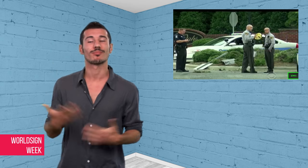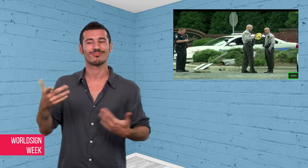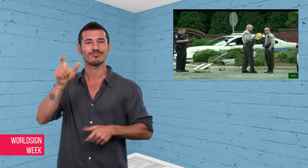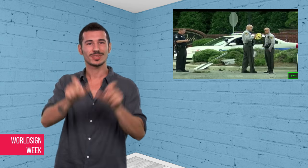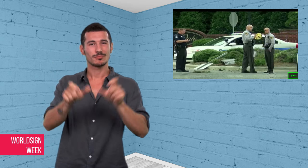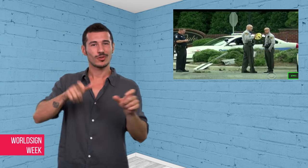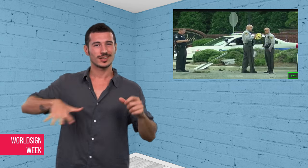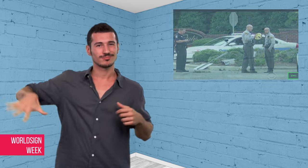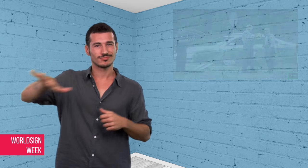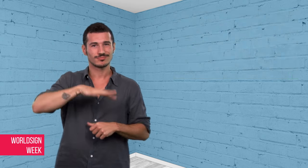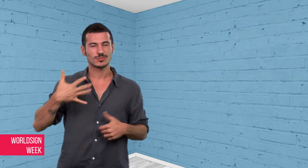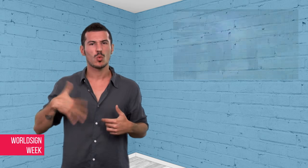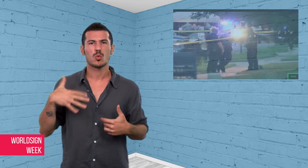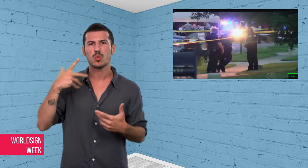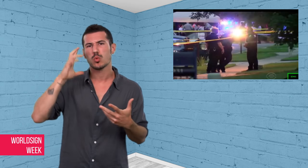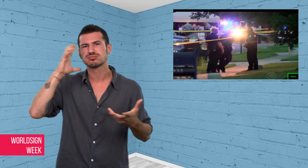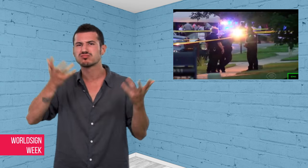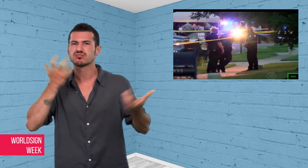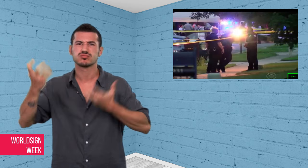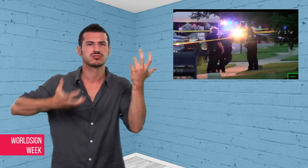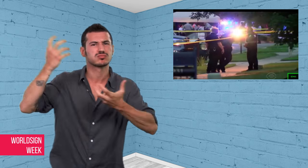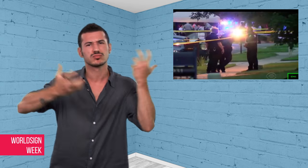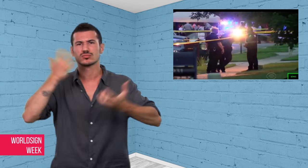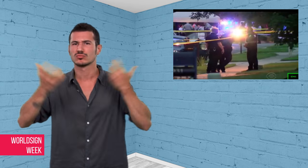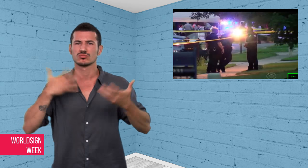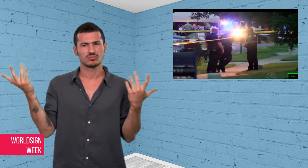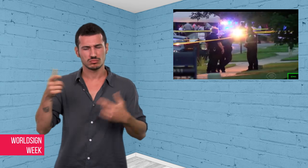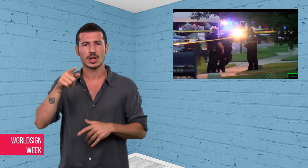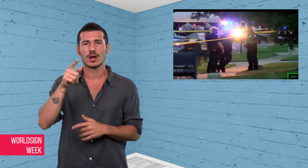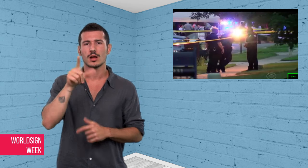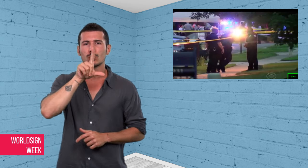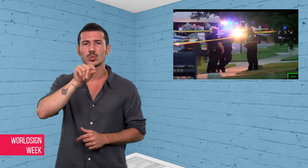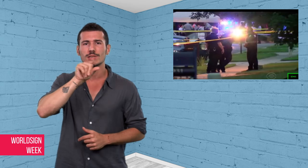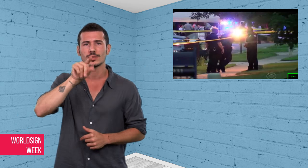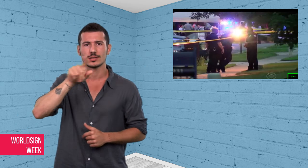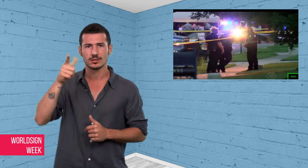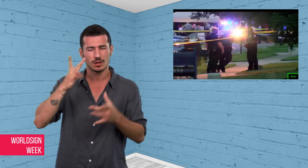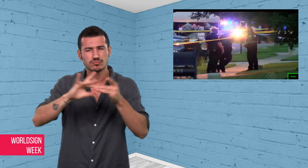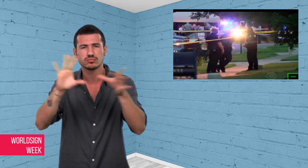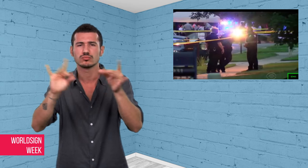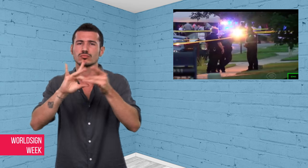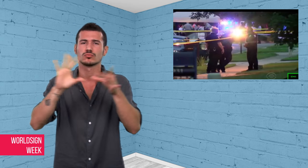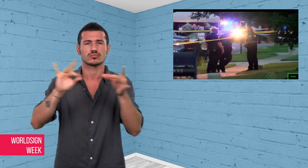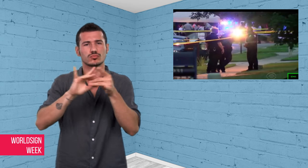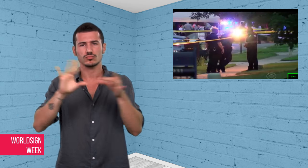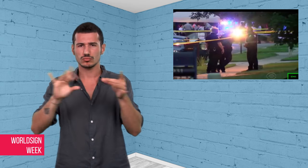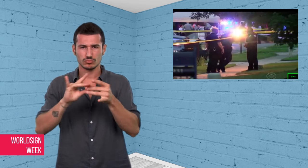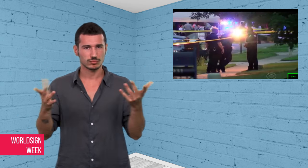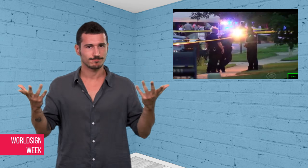People were furious and many expressed anger on twitter.